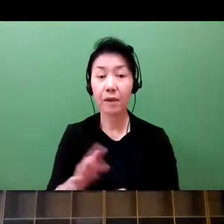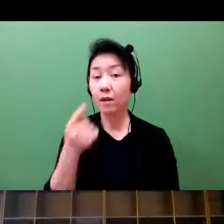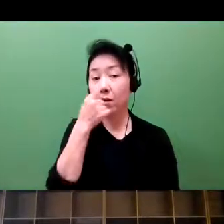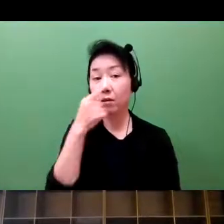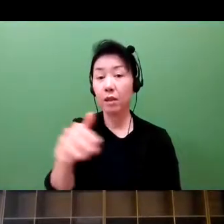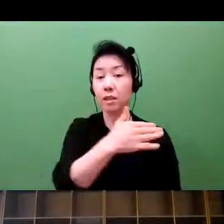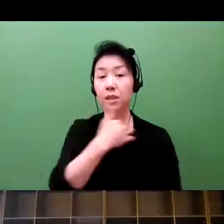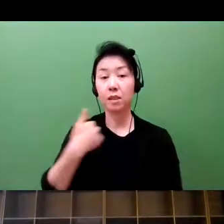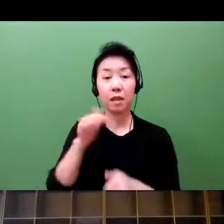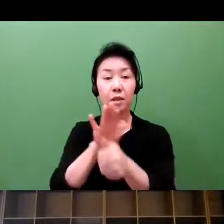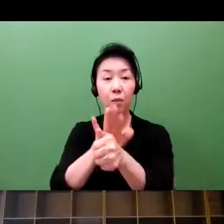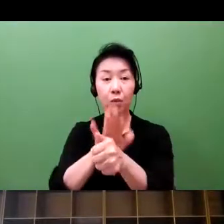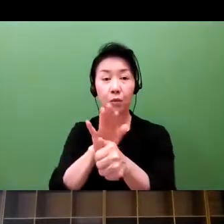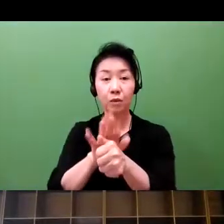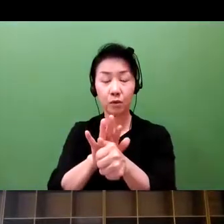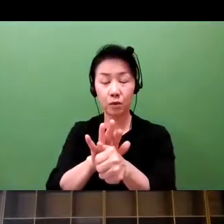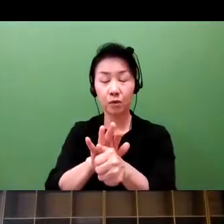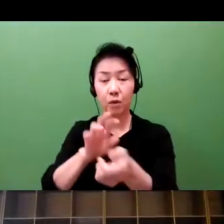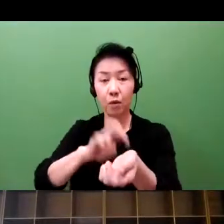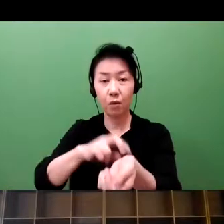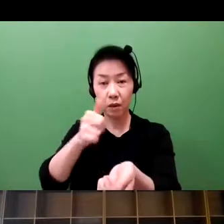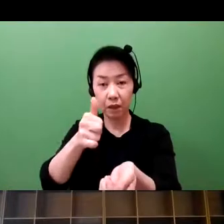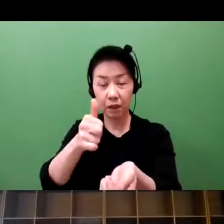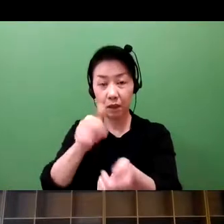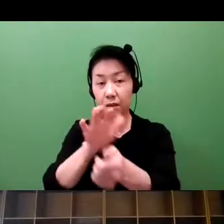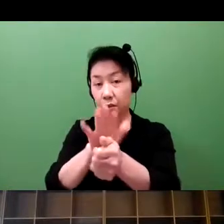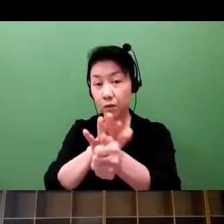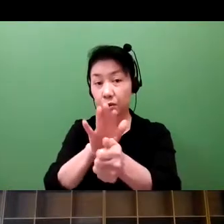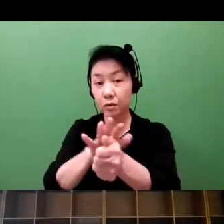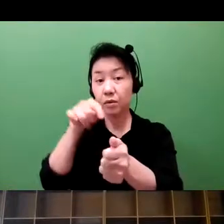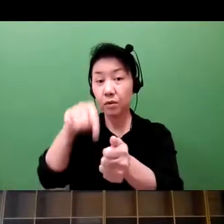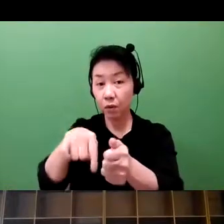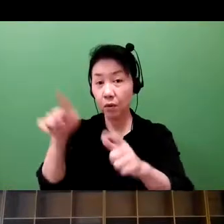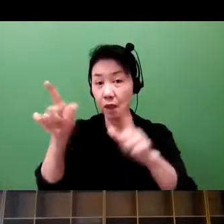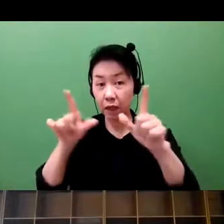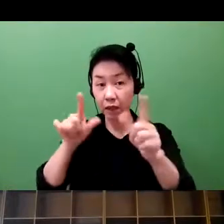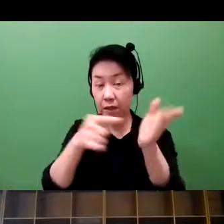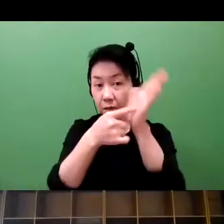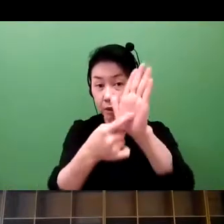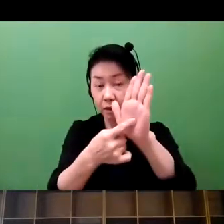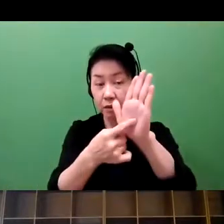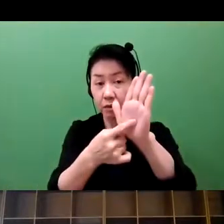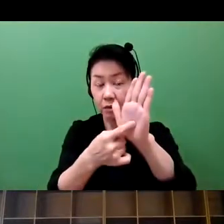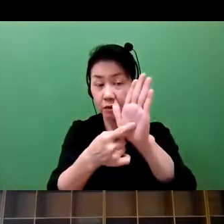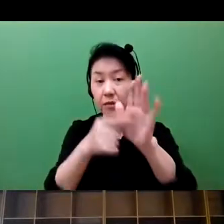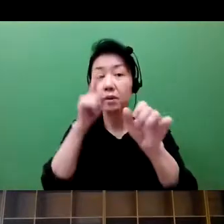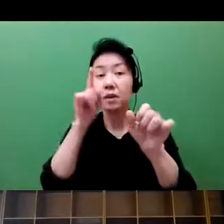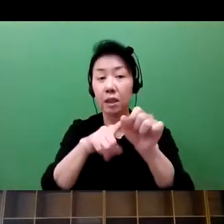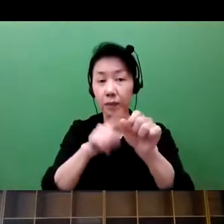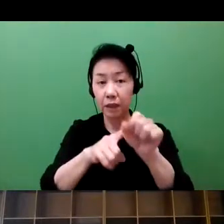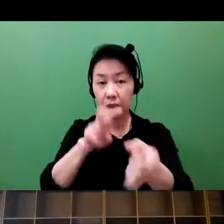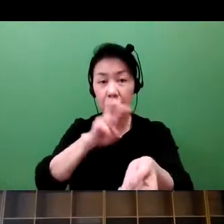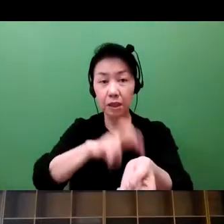and eateries. So it's the health care version. I talked about the supporting doctors. In order to materialize on this, we